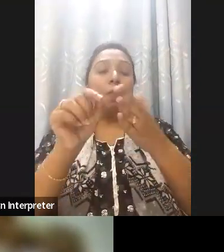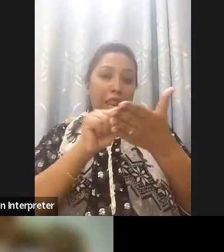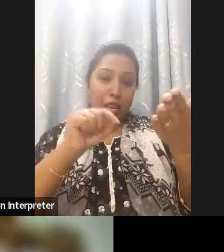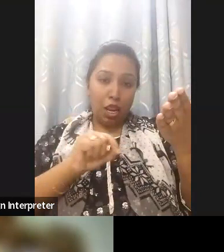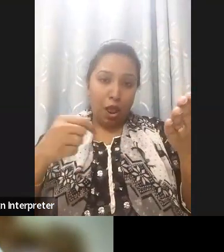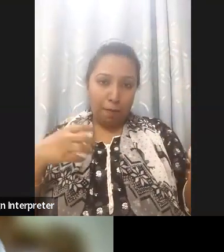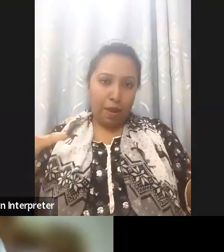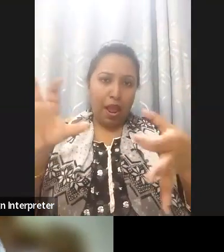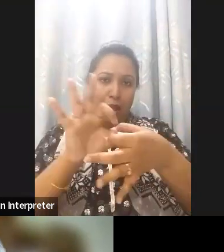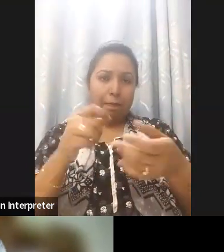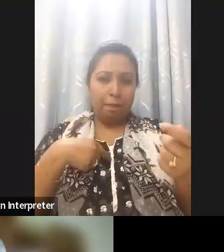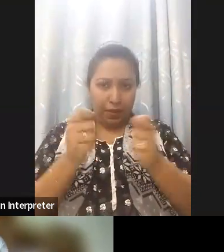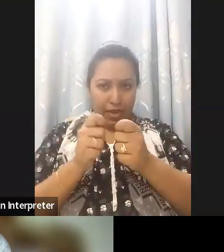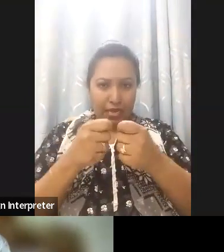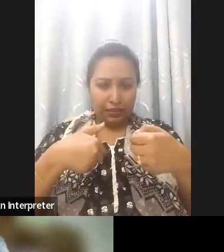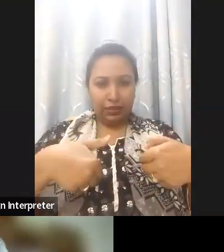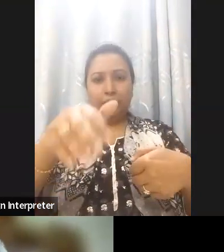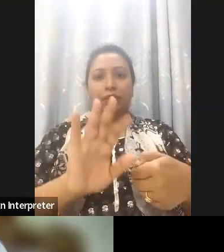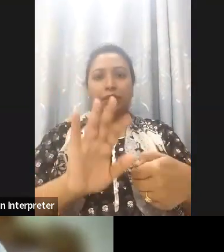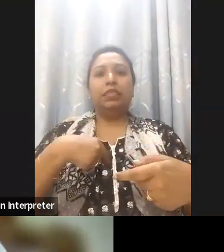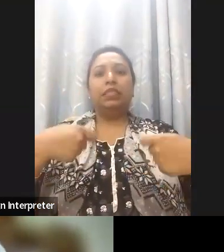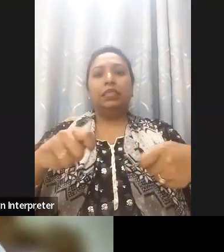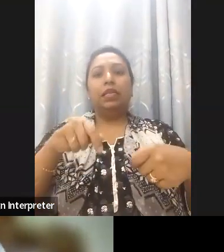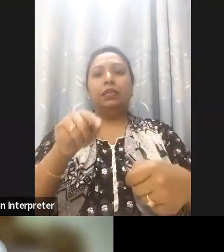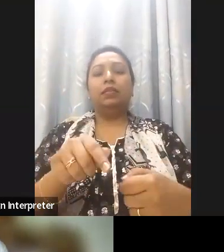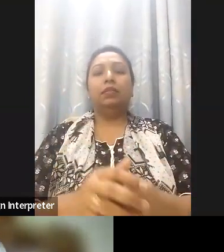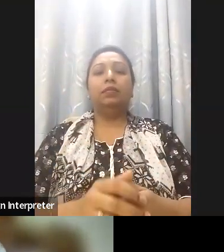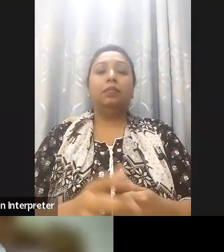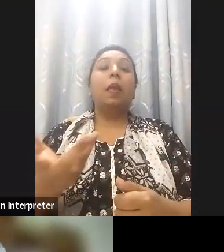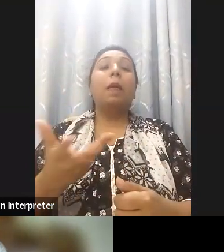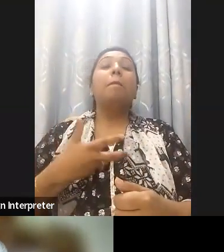policy that's why and the products which are coming in Bangladesh are not fully accessible